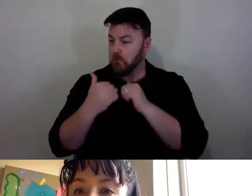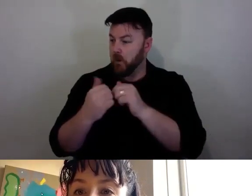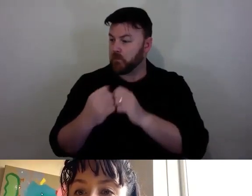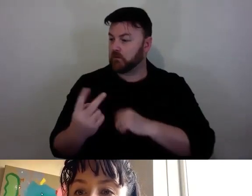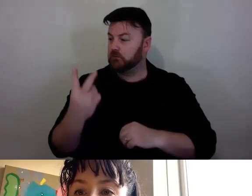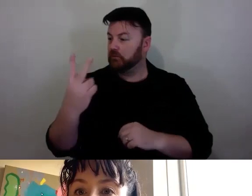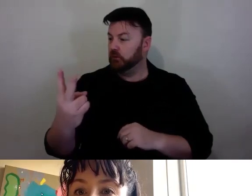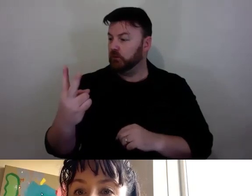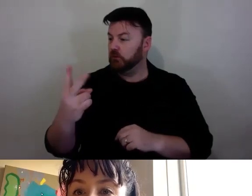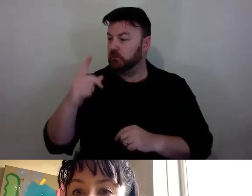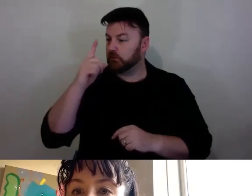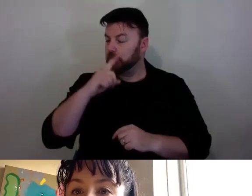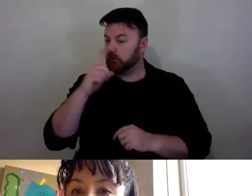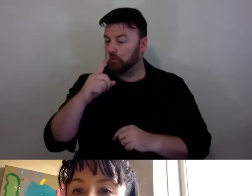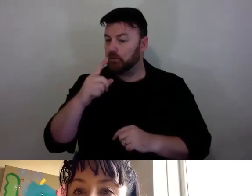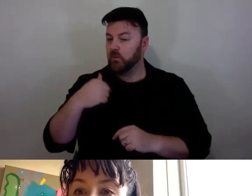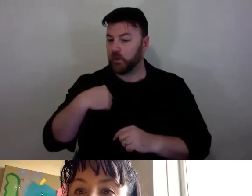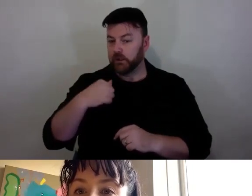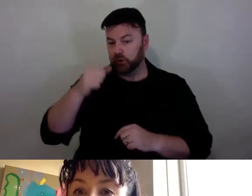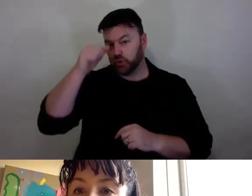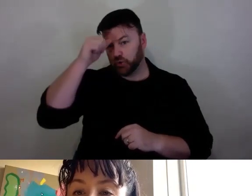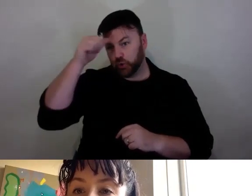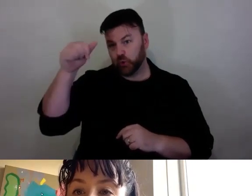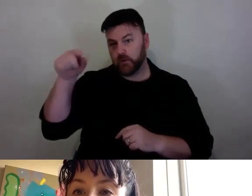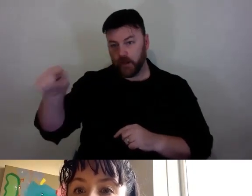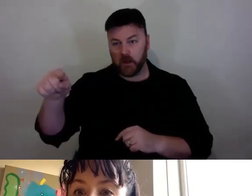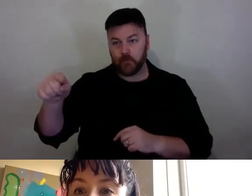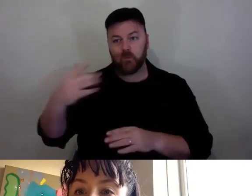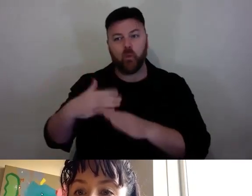people that with knew of already and had worked we in previous projects